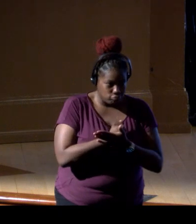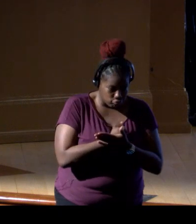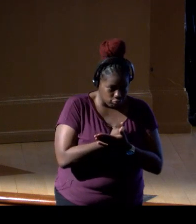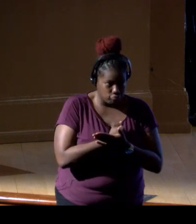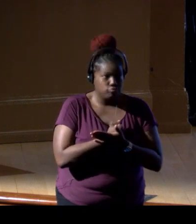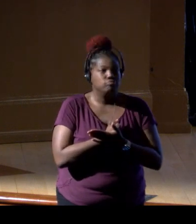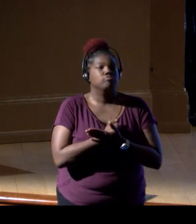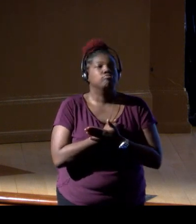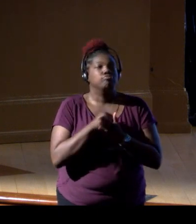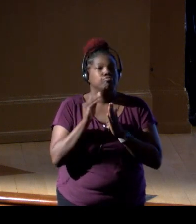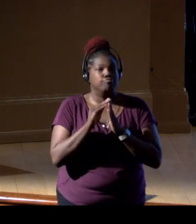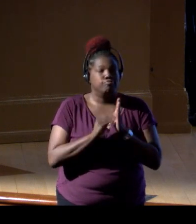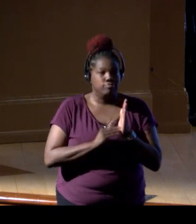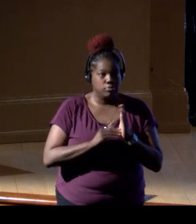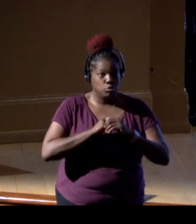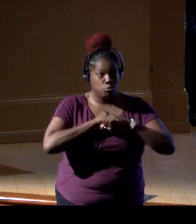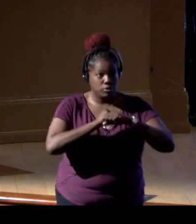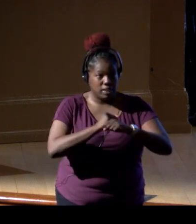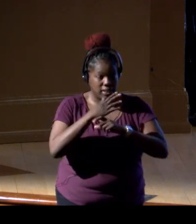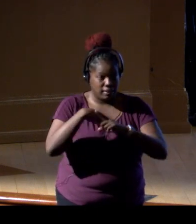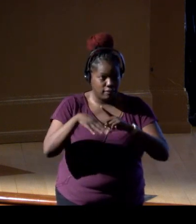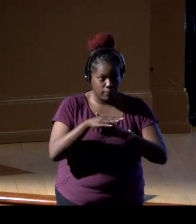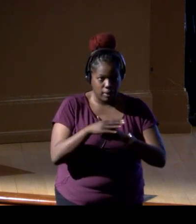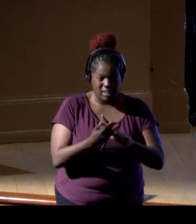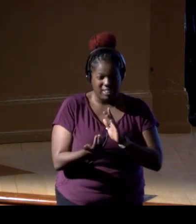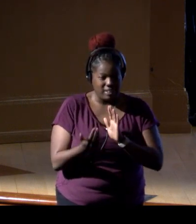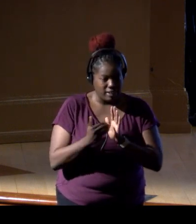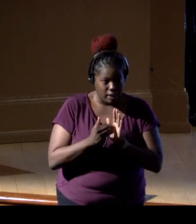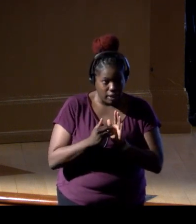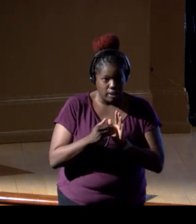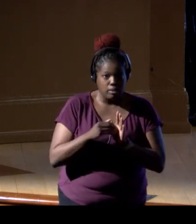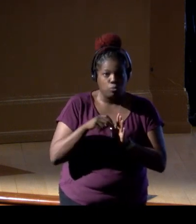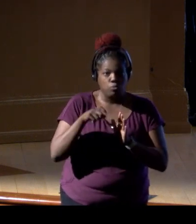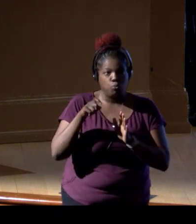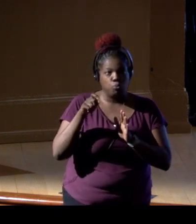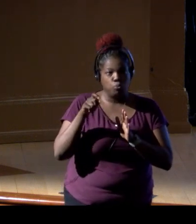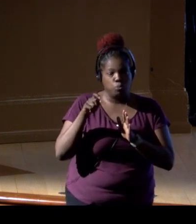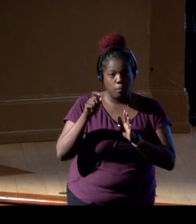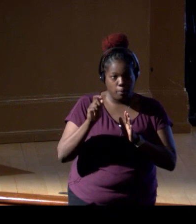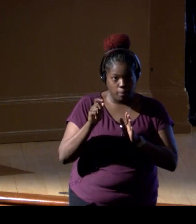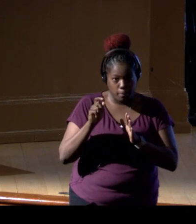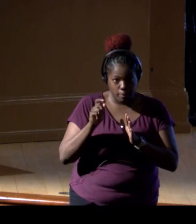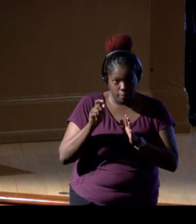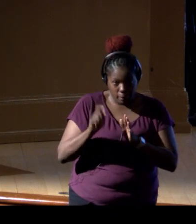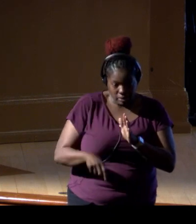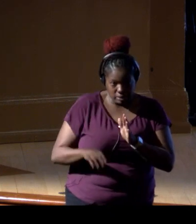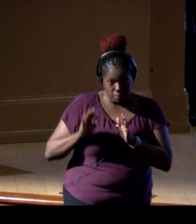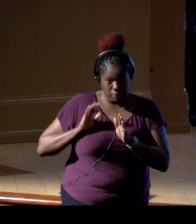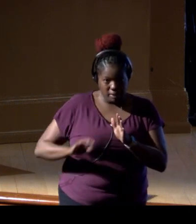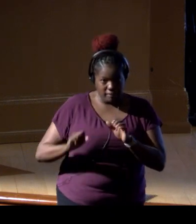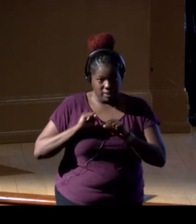so that we can protect the environment. But again, our job is to also benefit society and provide energy.